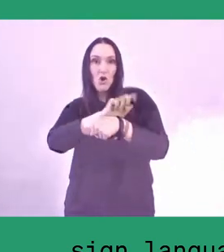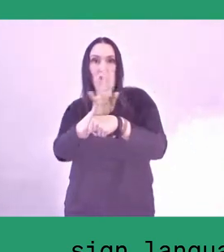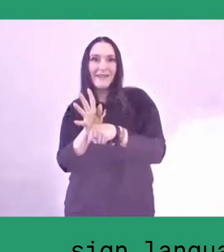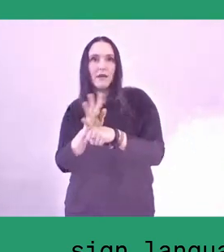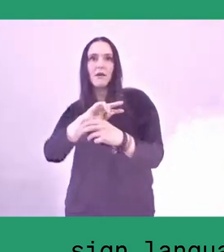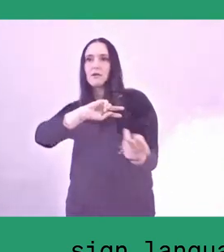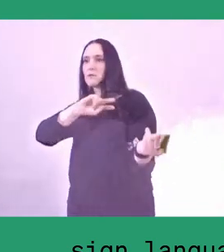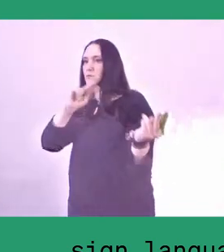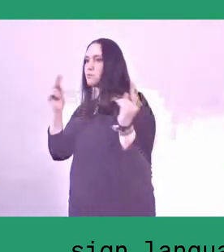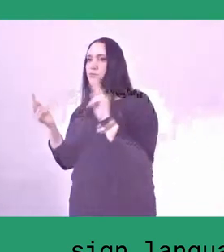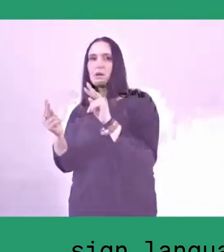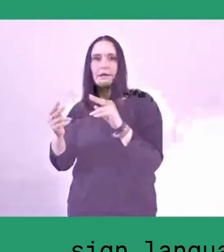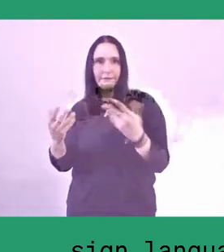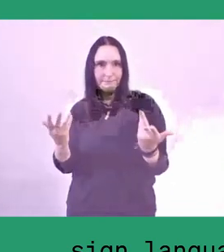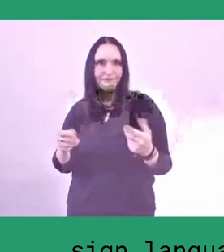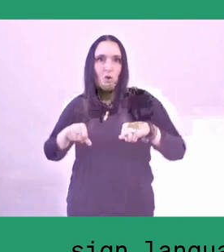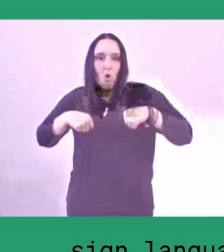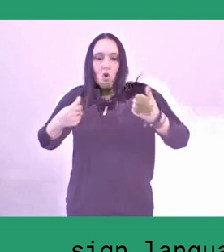to other creative ventures.